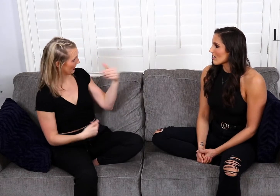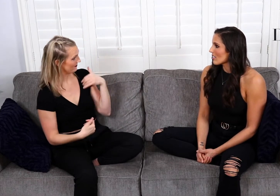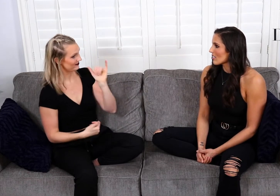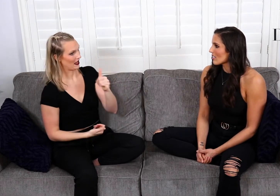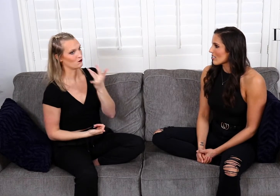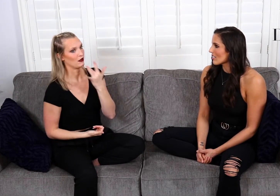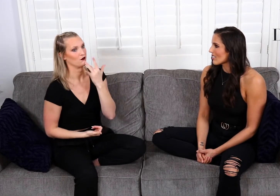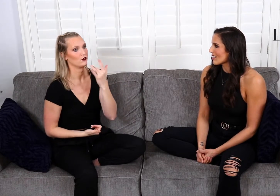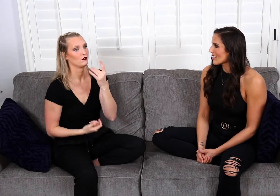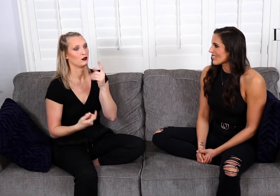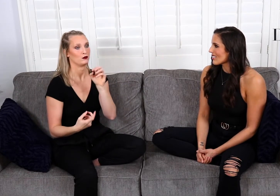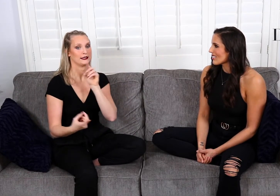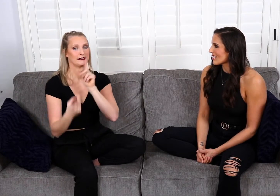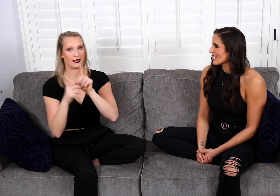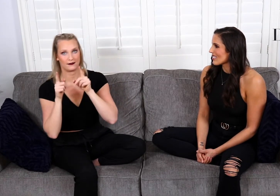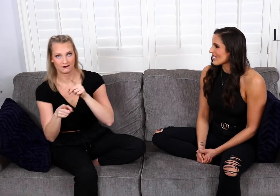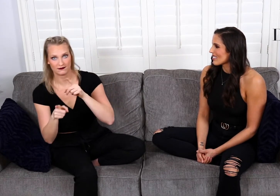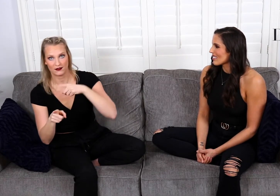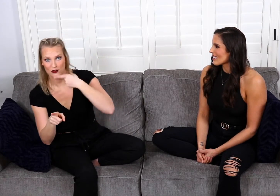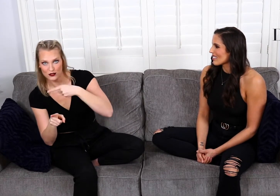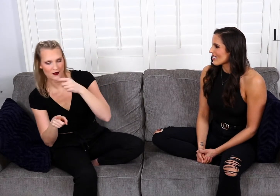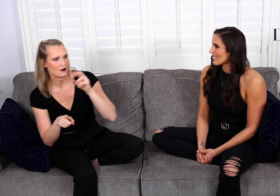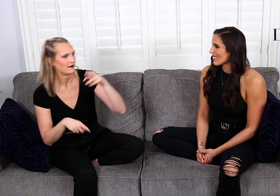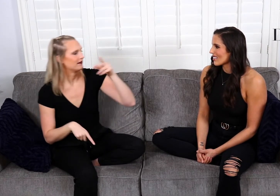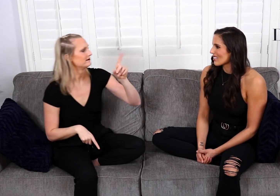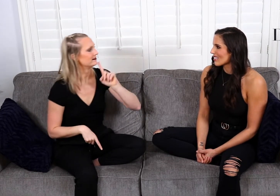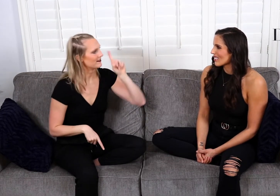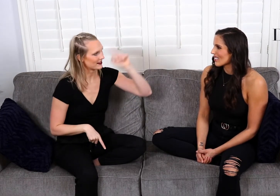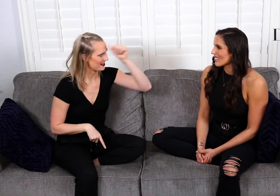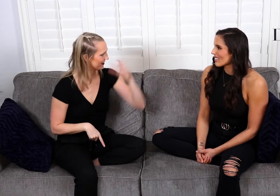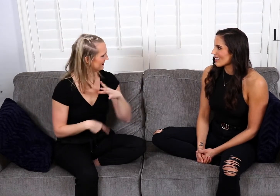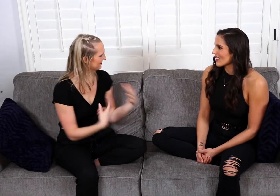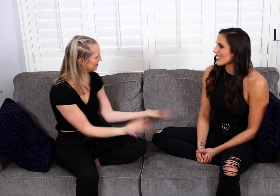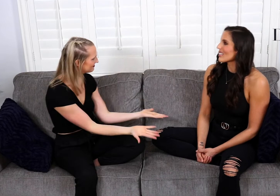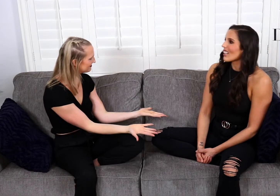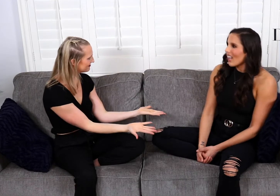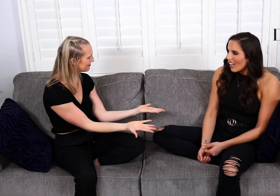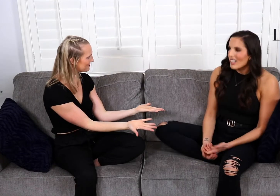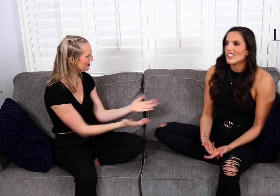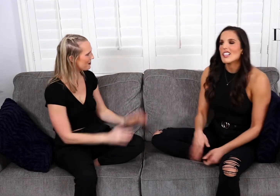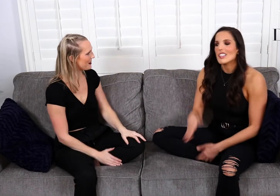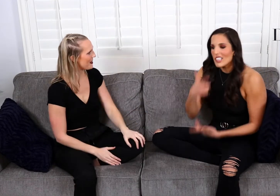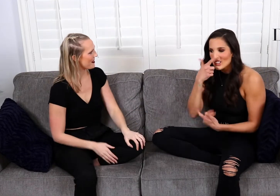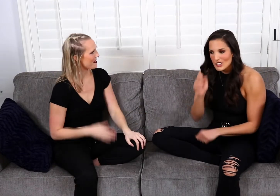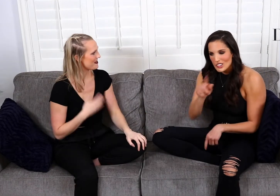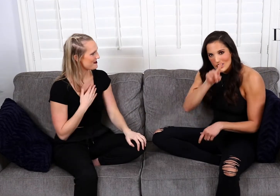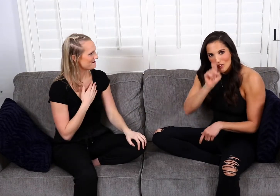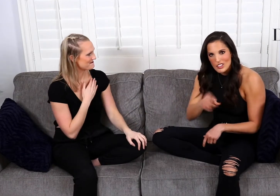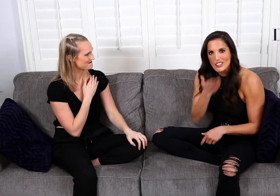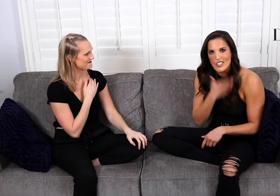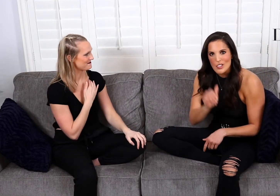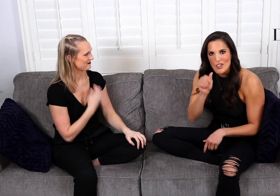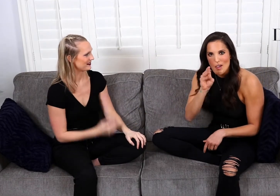And do you have a preference of dating a hearing guy or a Deaf guy?” Hmm. That's an interesting question.